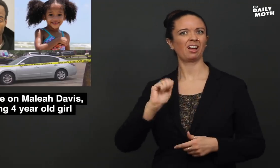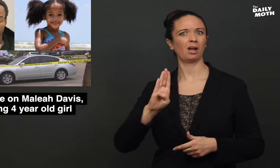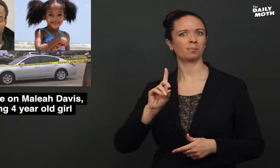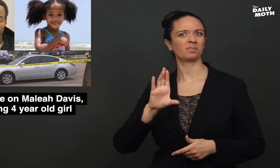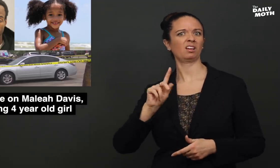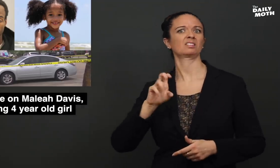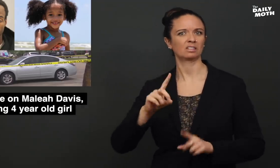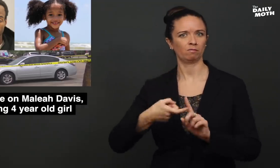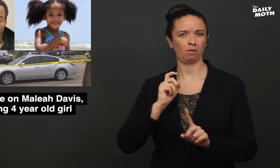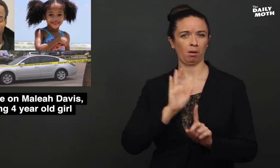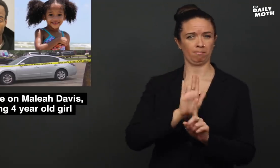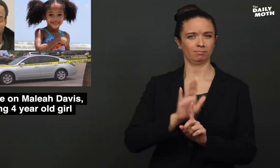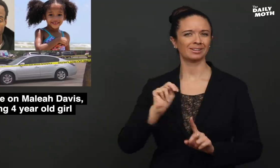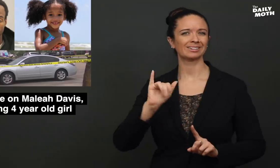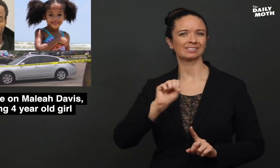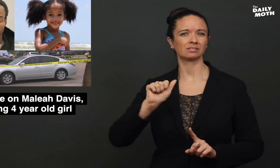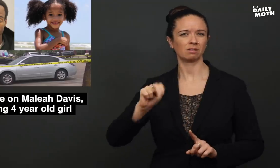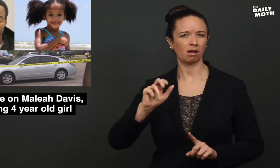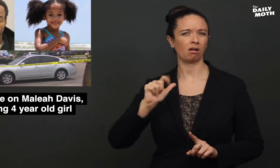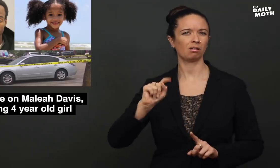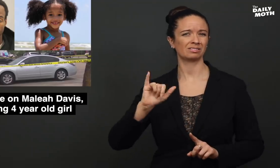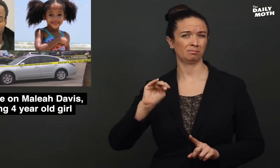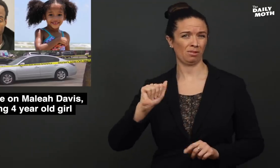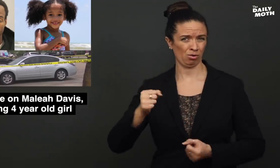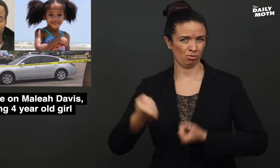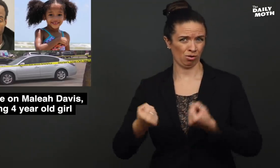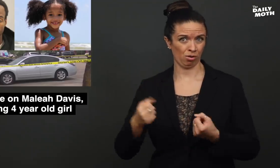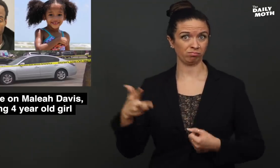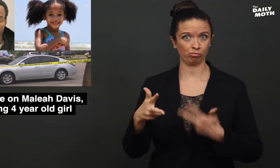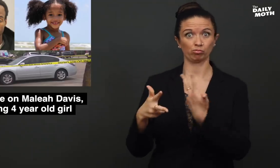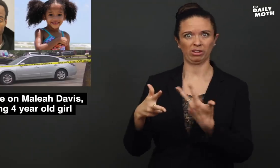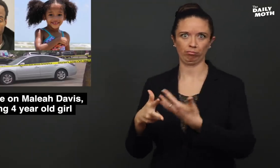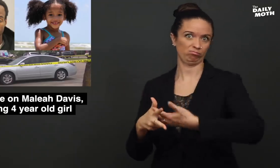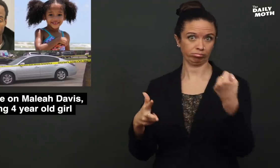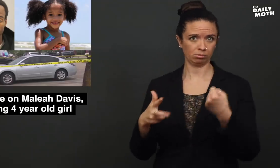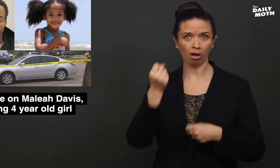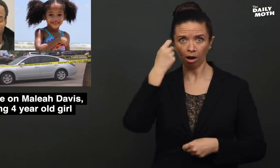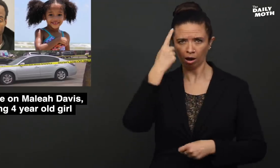were abducted from his Nissan Altima car.